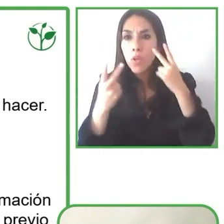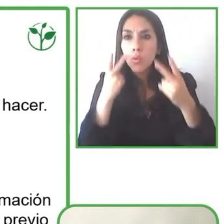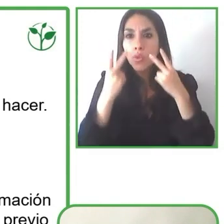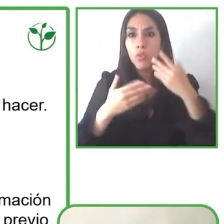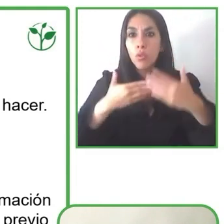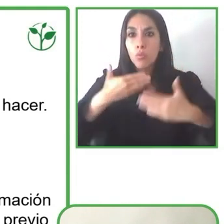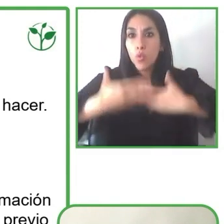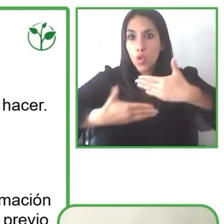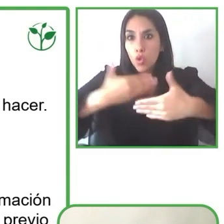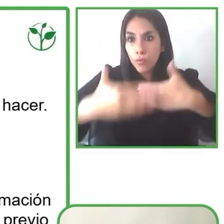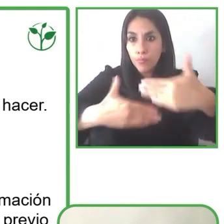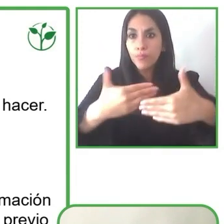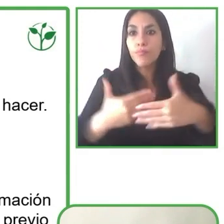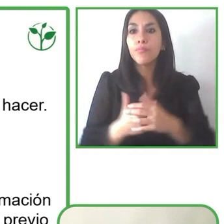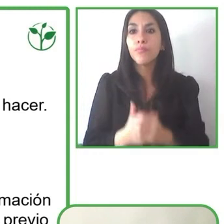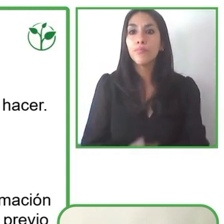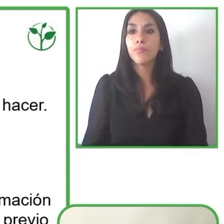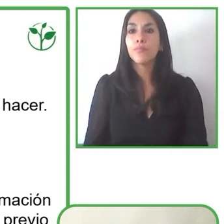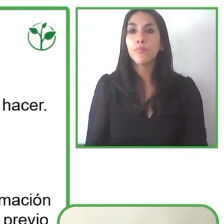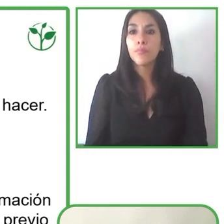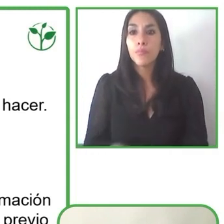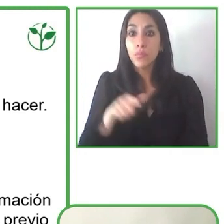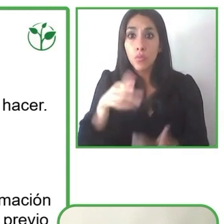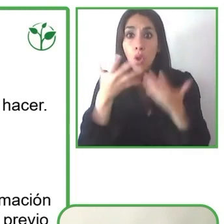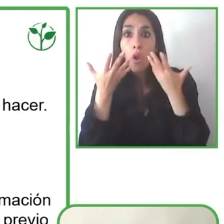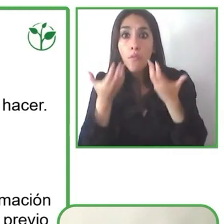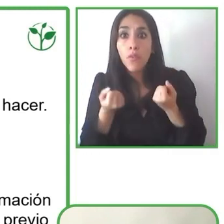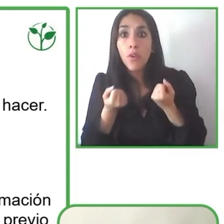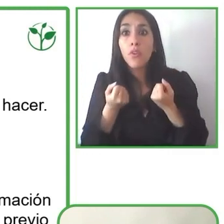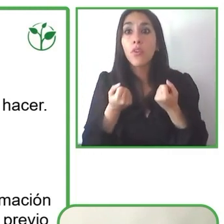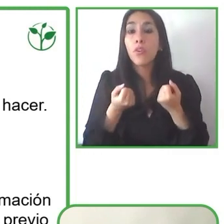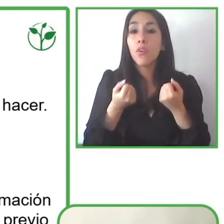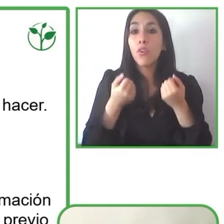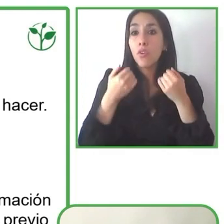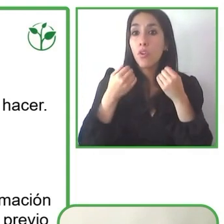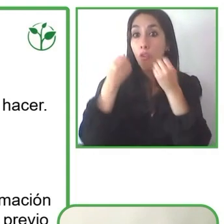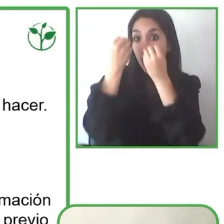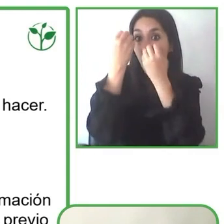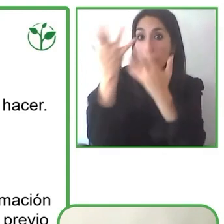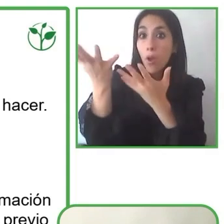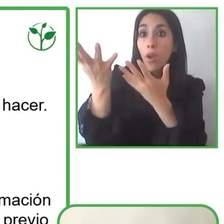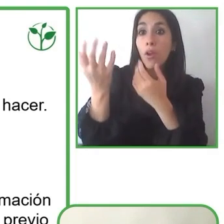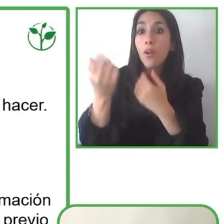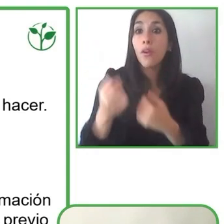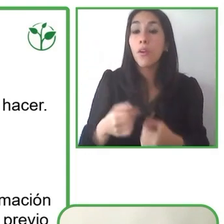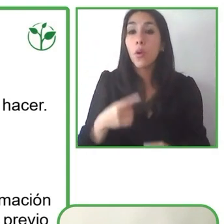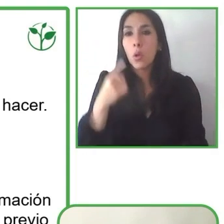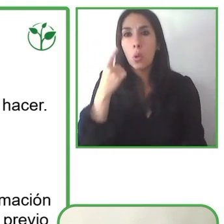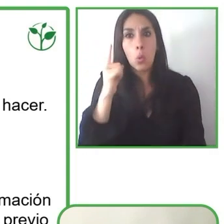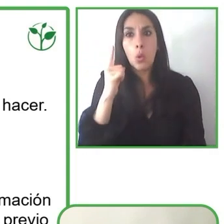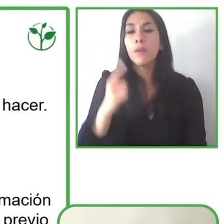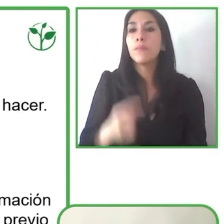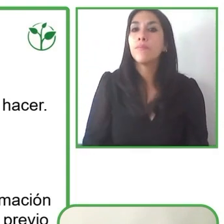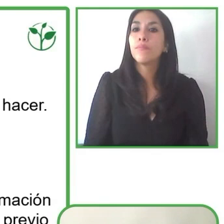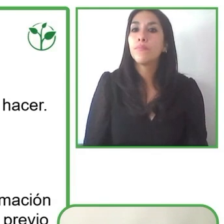just from the beginning of making reservation, there's perhaps a lot of information available,